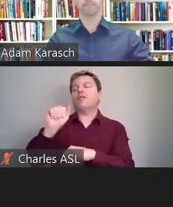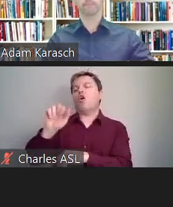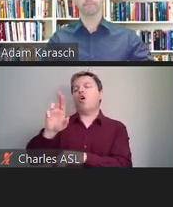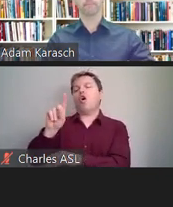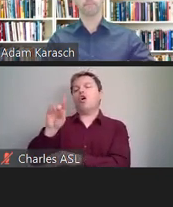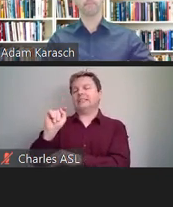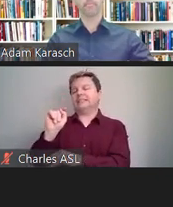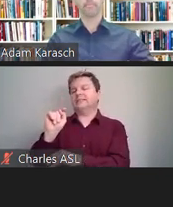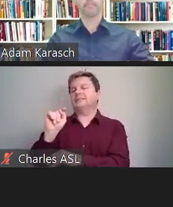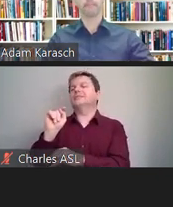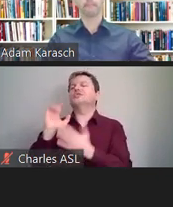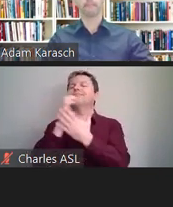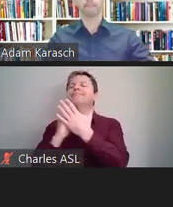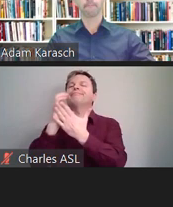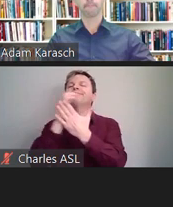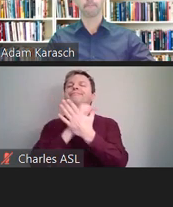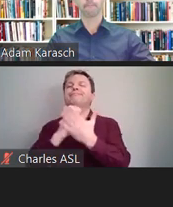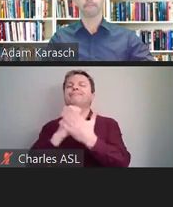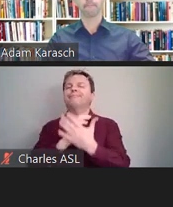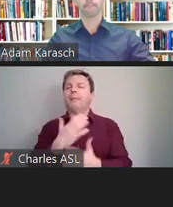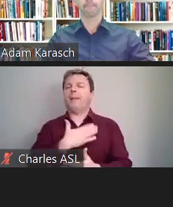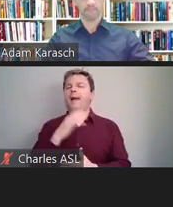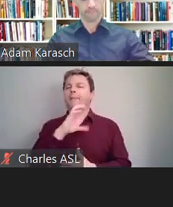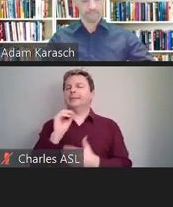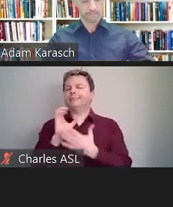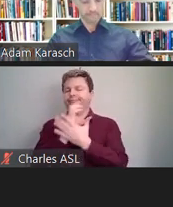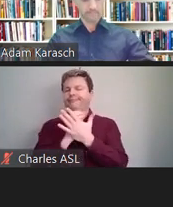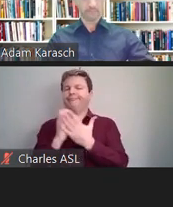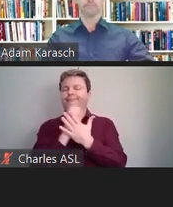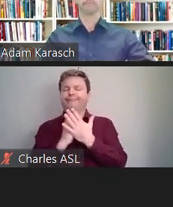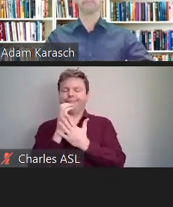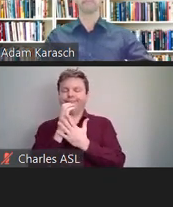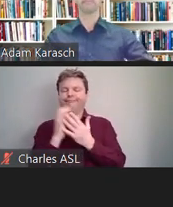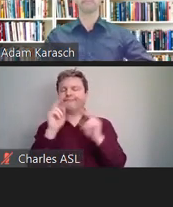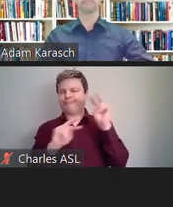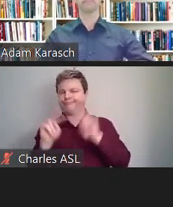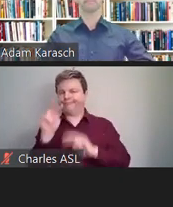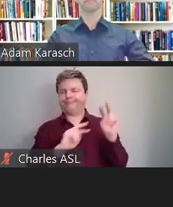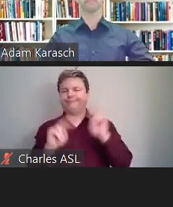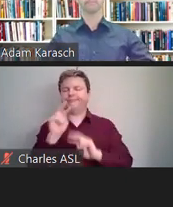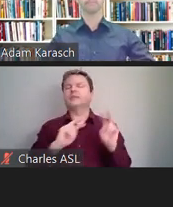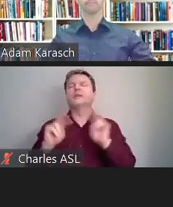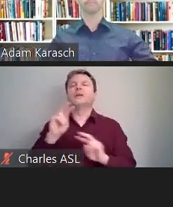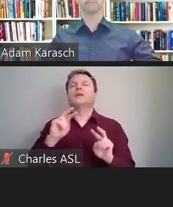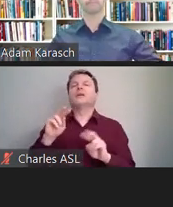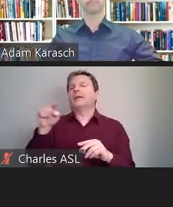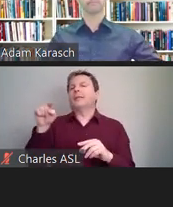Let me put a plug-in to my colleagues across the country-- my employment lawyer colleagues.